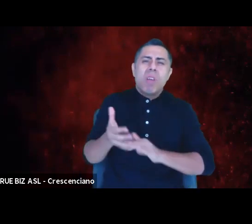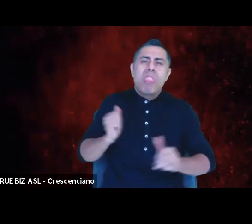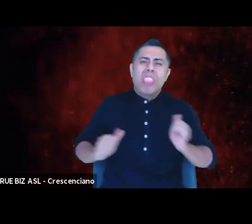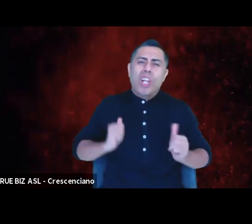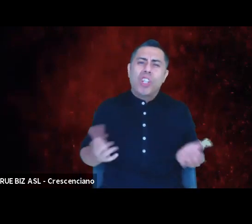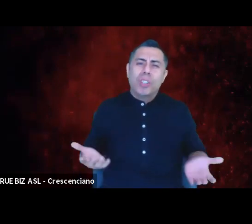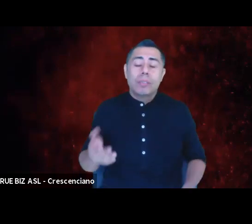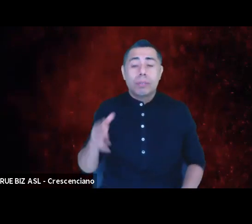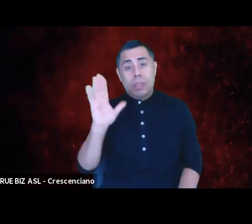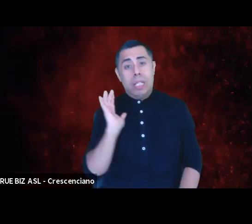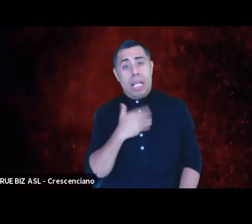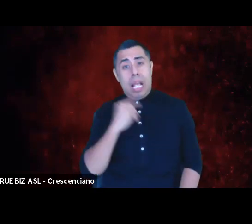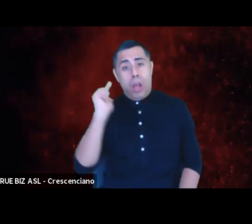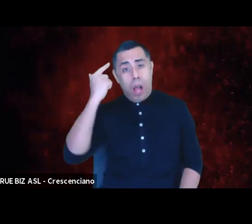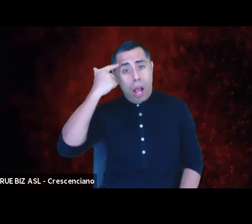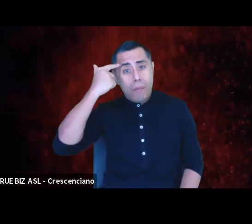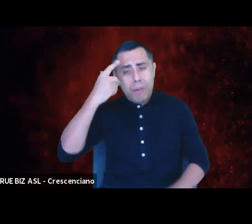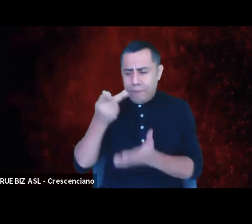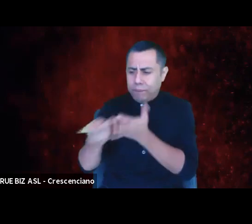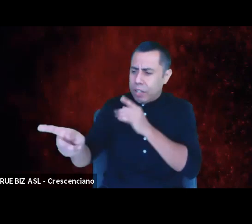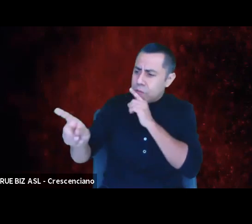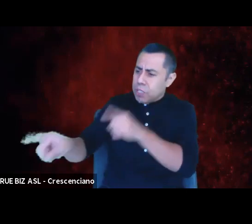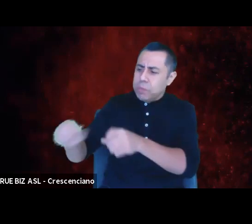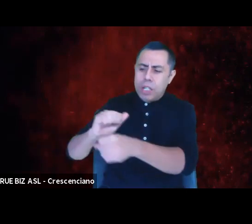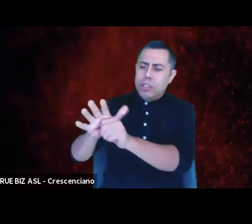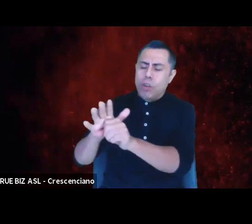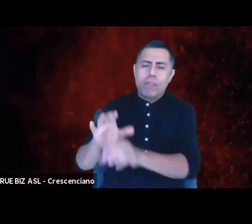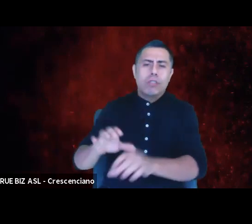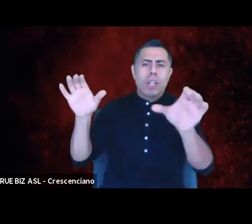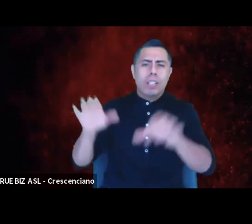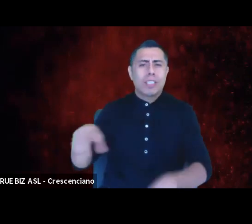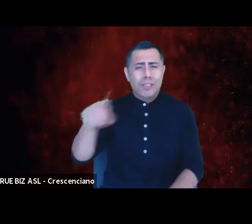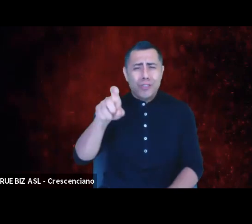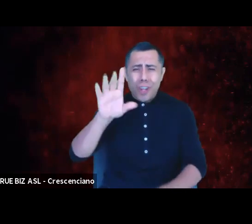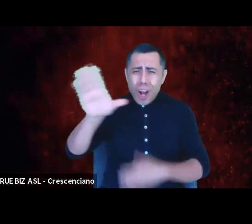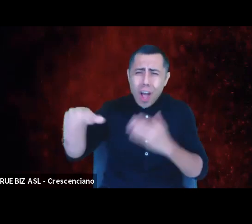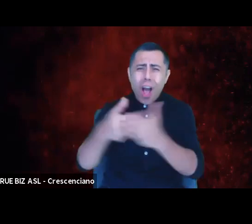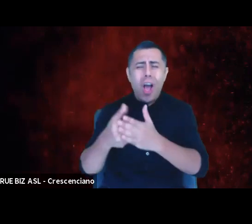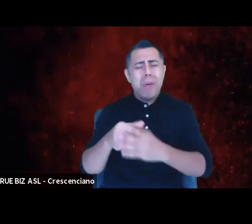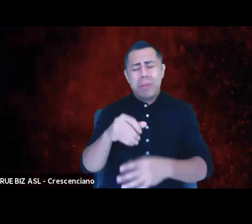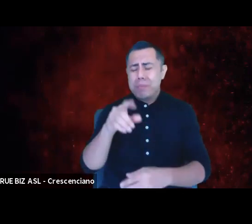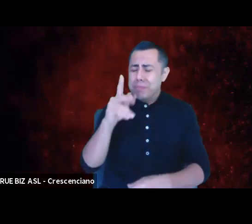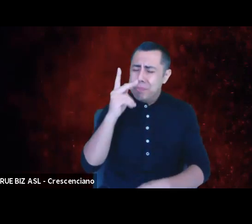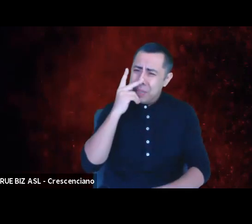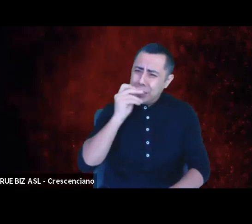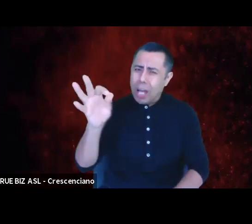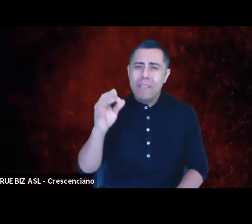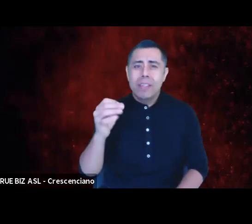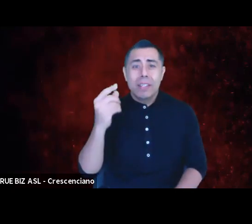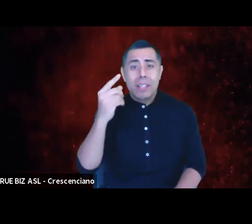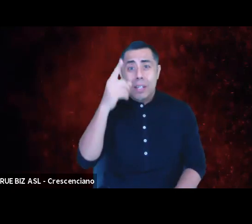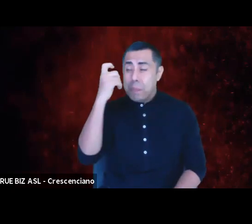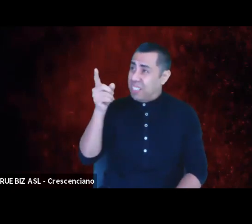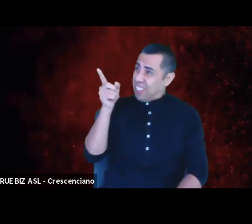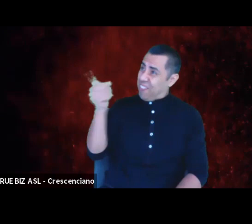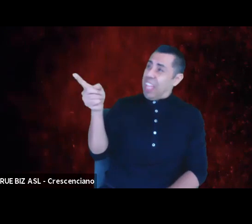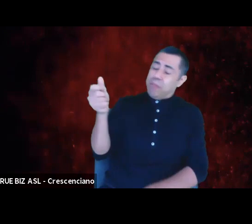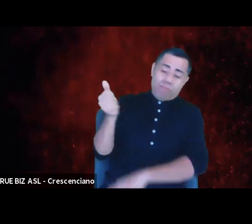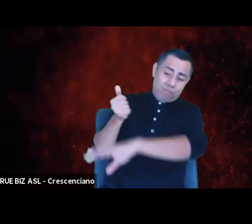That should piss every one of us off. Because of them, we can't do things we love like discover a new moment in the rehearsal room